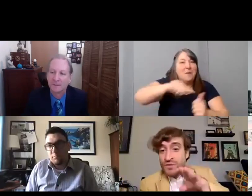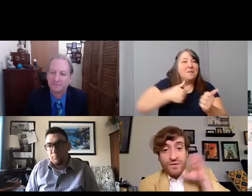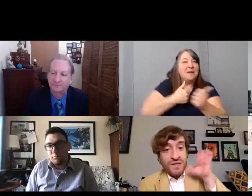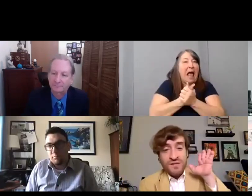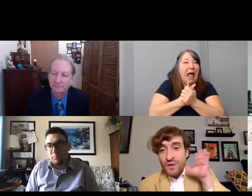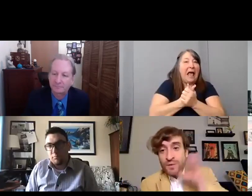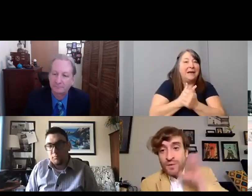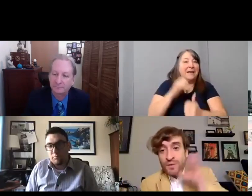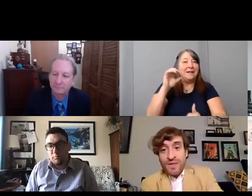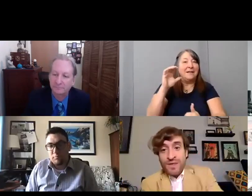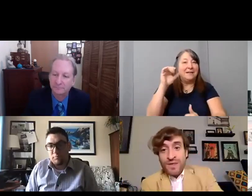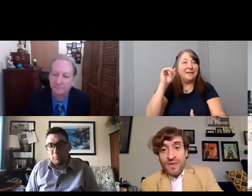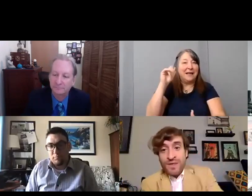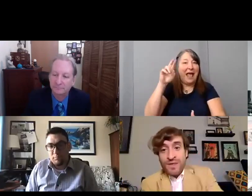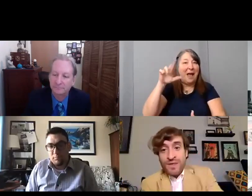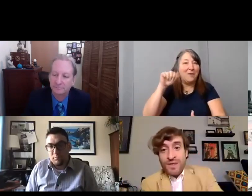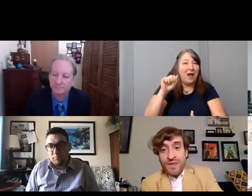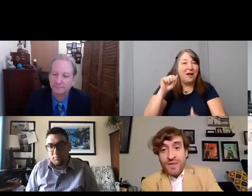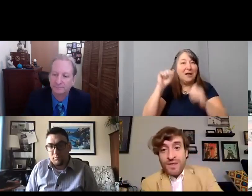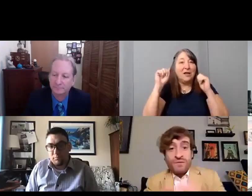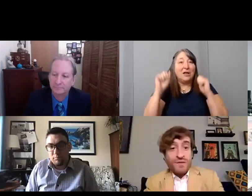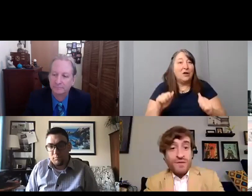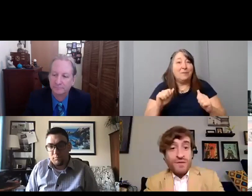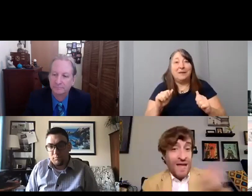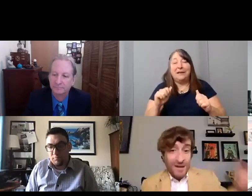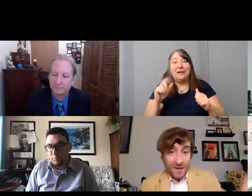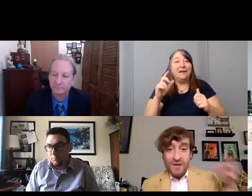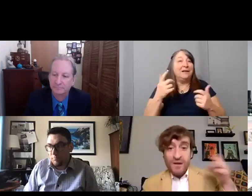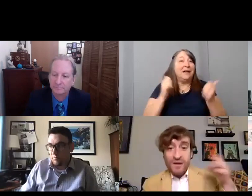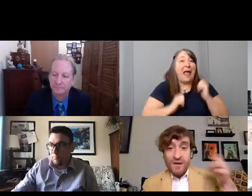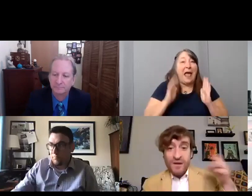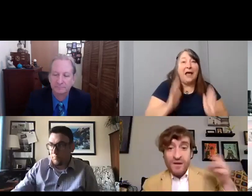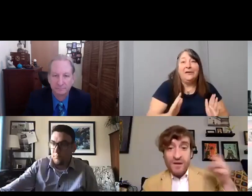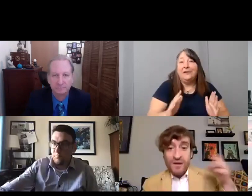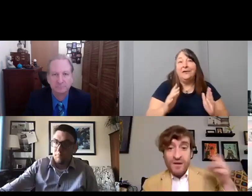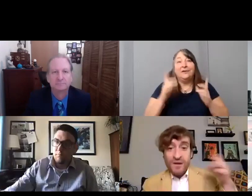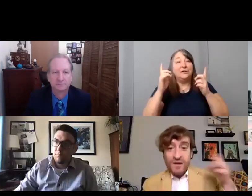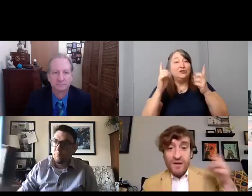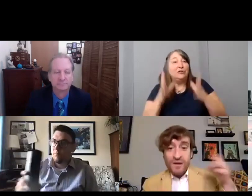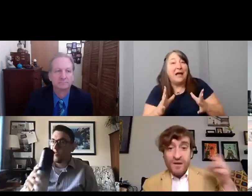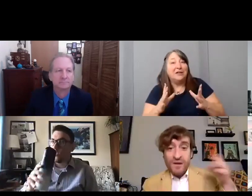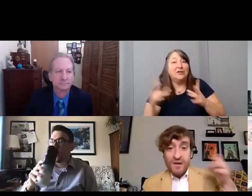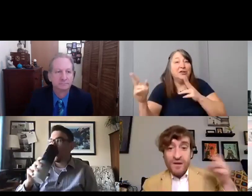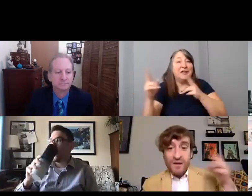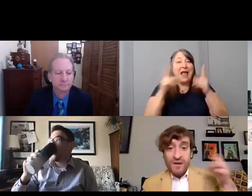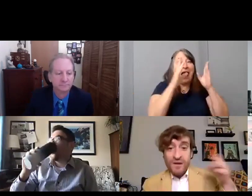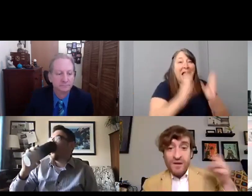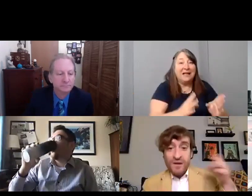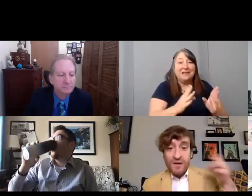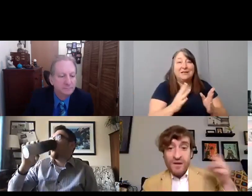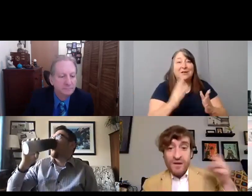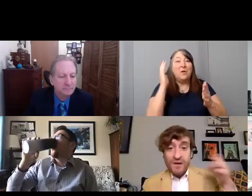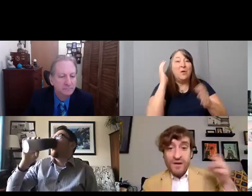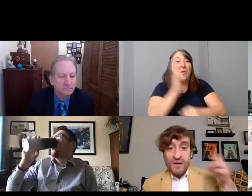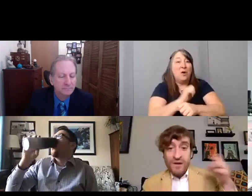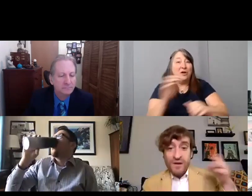be the actor, the director, the editor, a collaboration. And myself, you know, I've been now in the